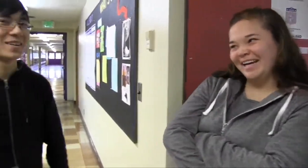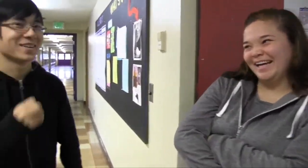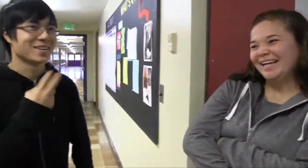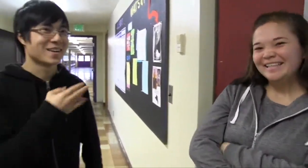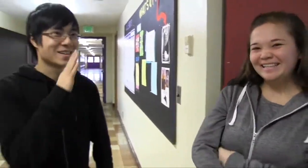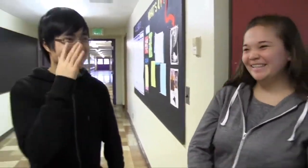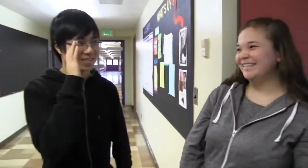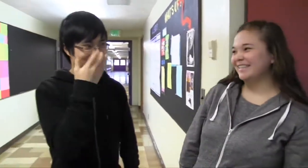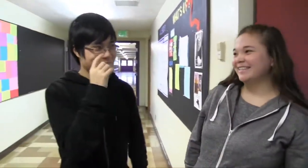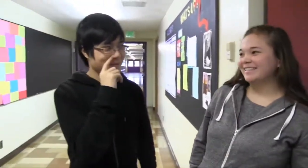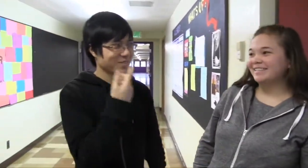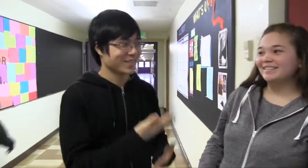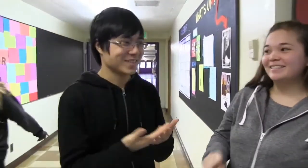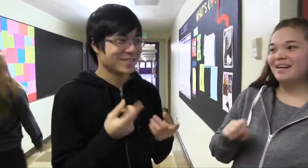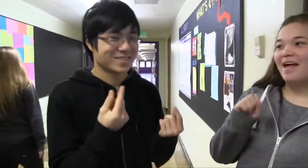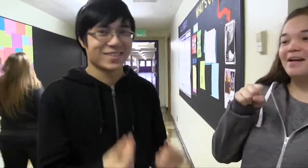Oh I’d be bored, there'd be nothing to do.